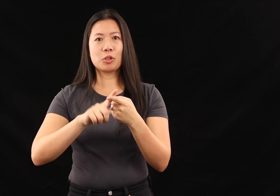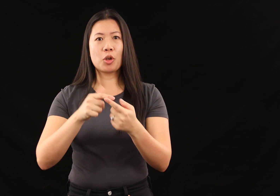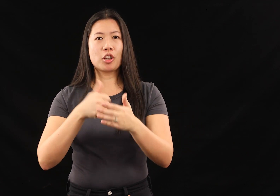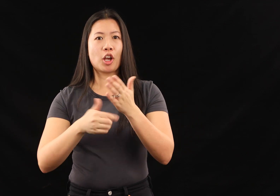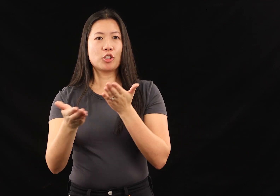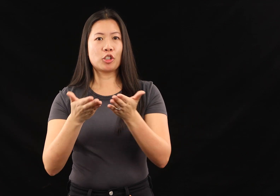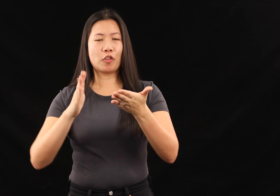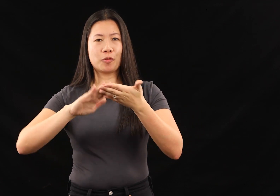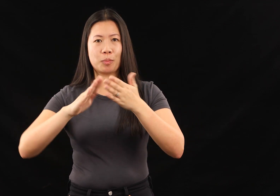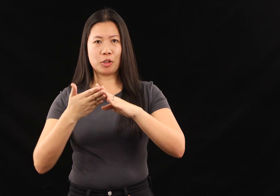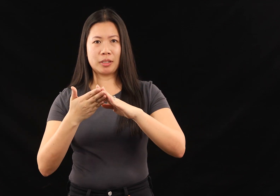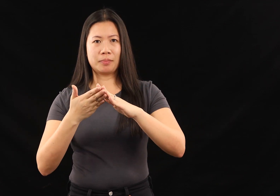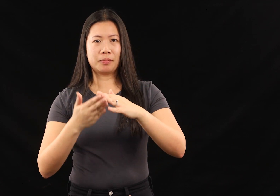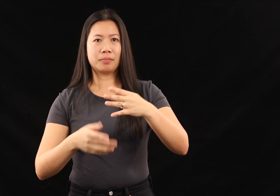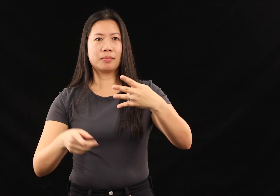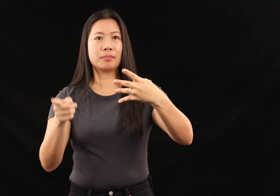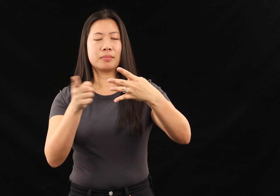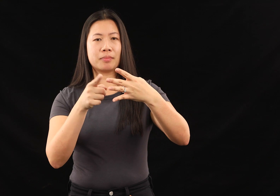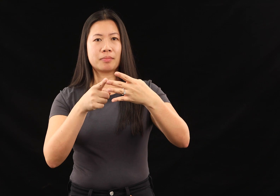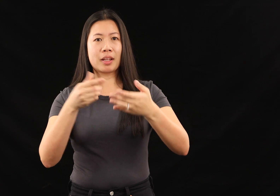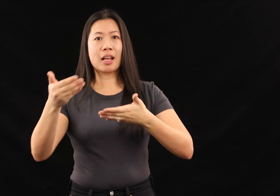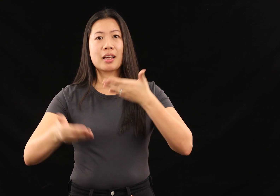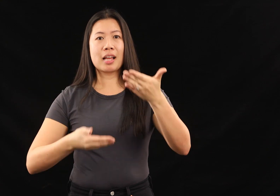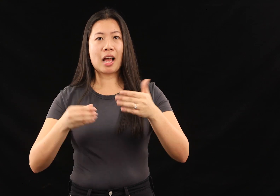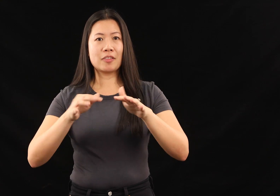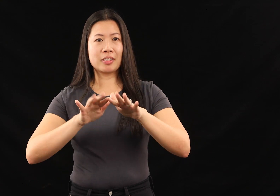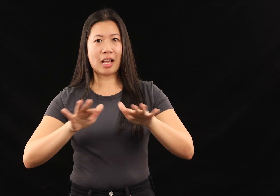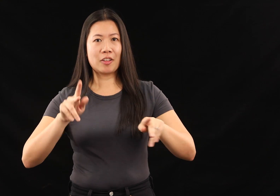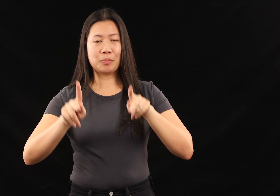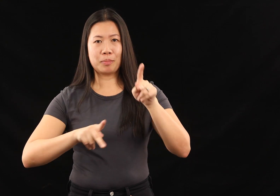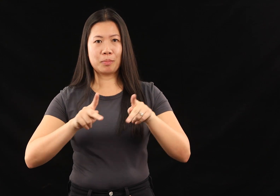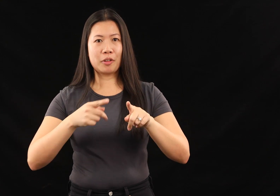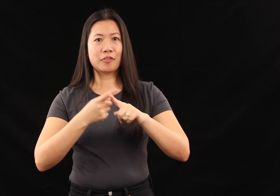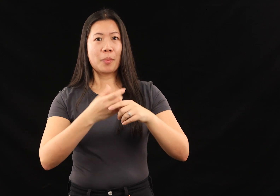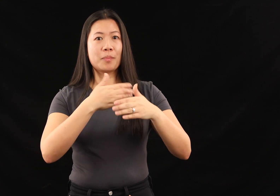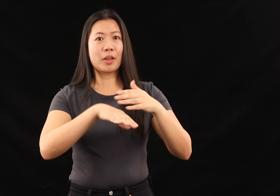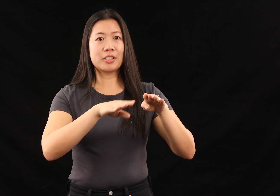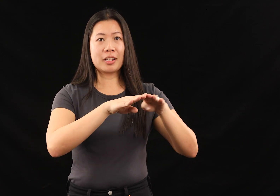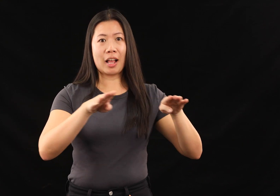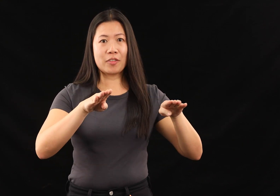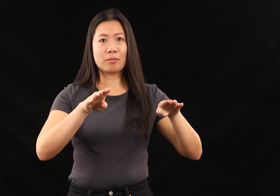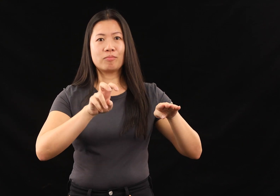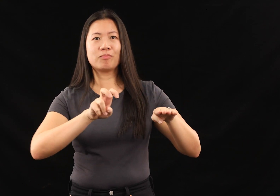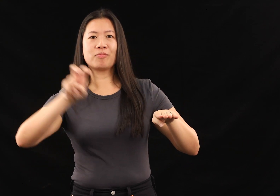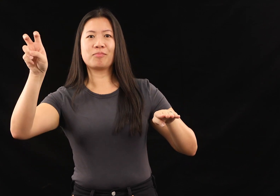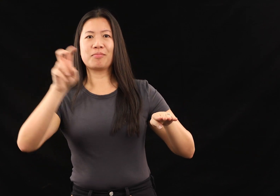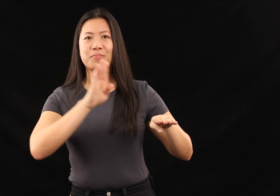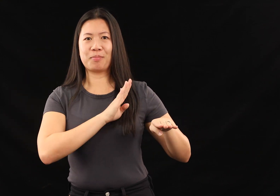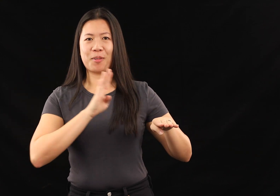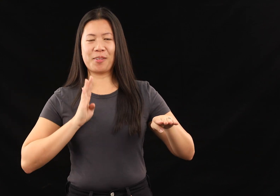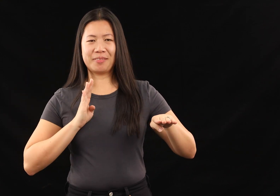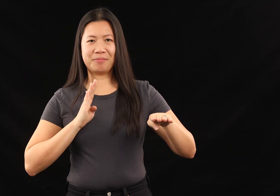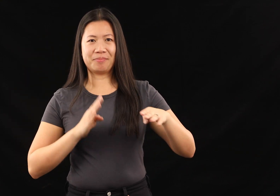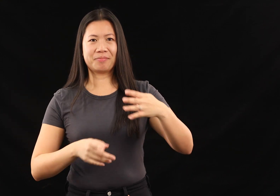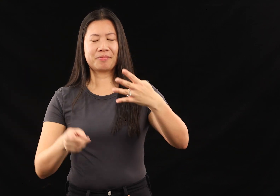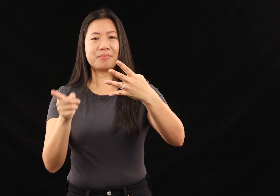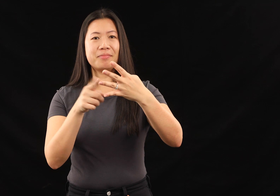to underserved communities; the hiring of diverse people from entry level to the boardroom;